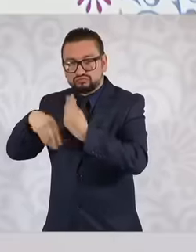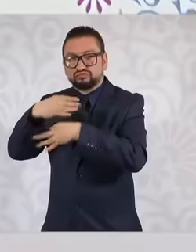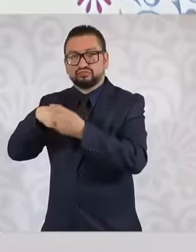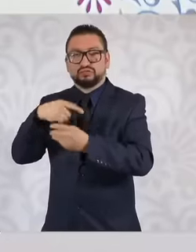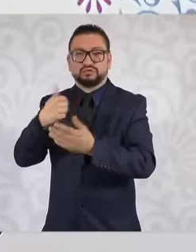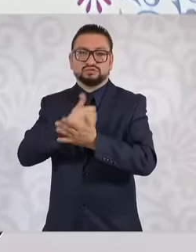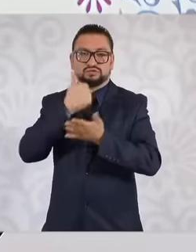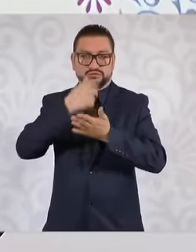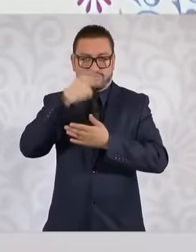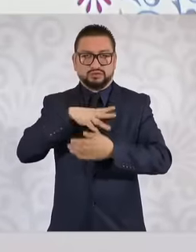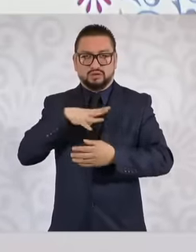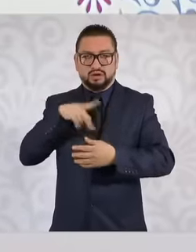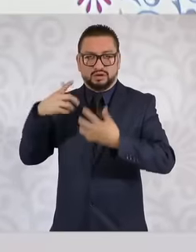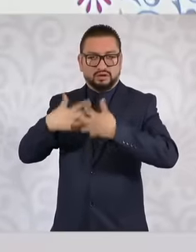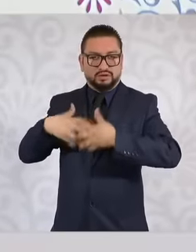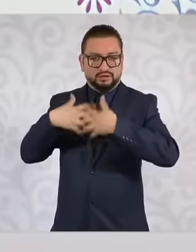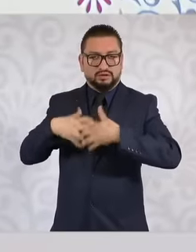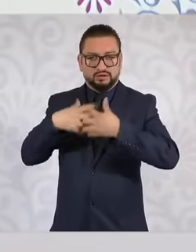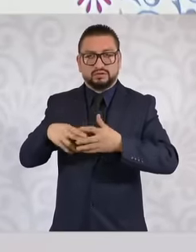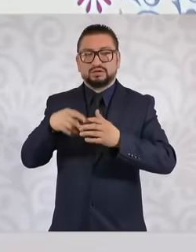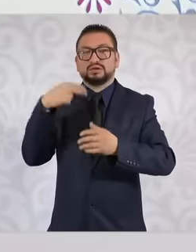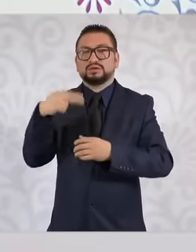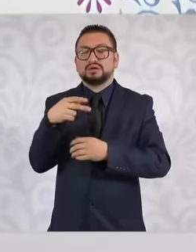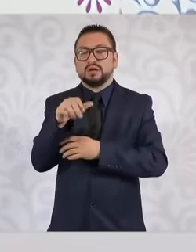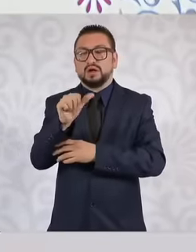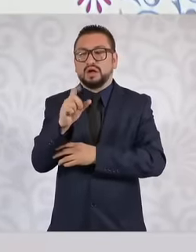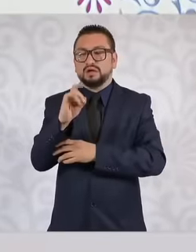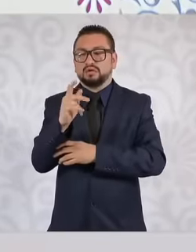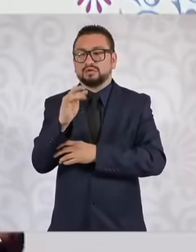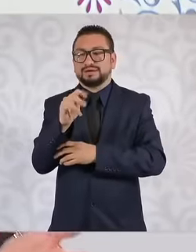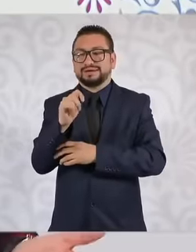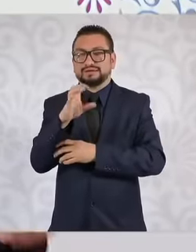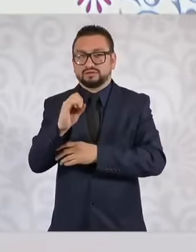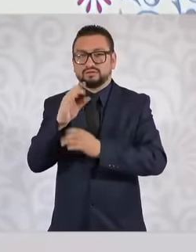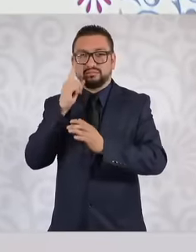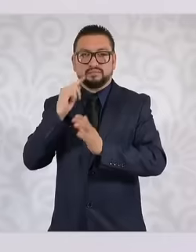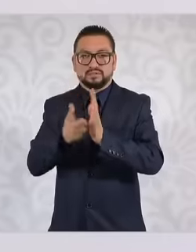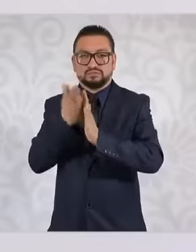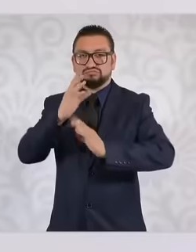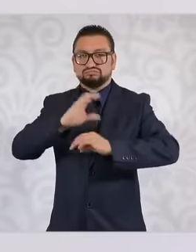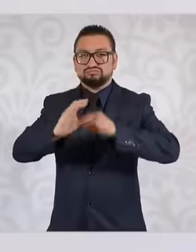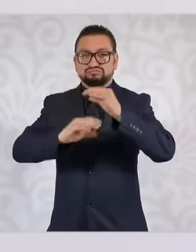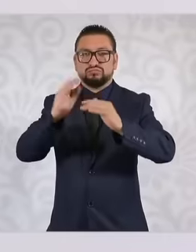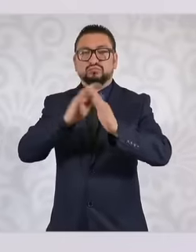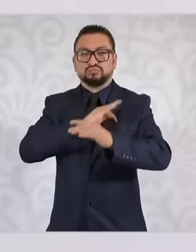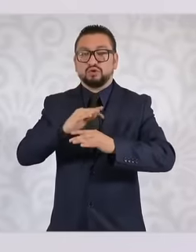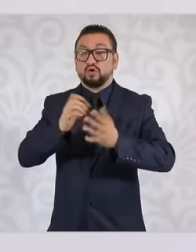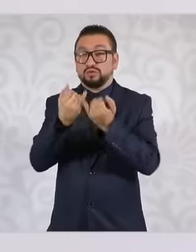a plant that produces adocrete. So it can even be used for the asphalt of the